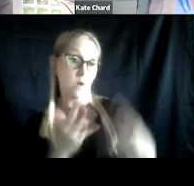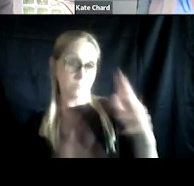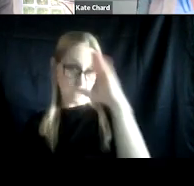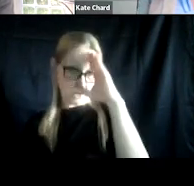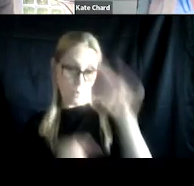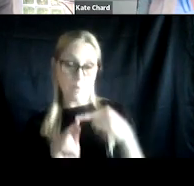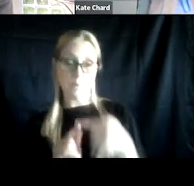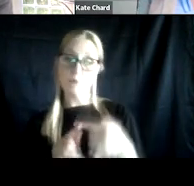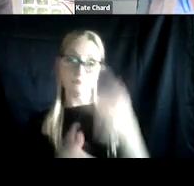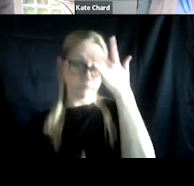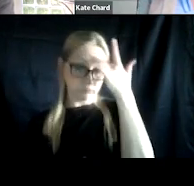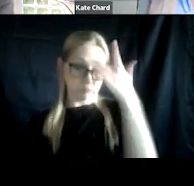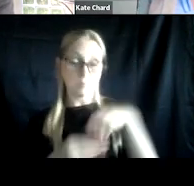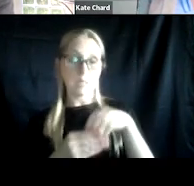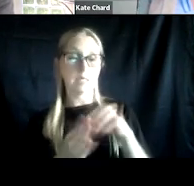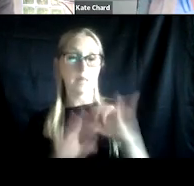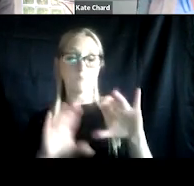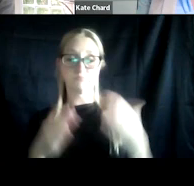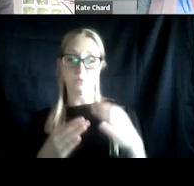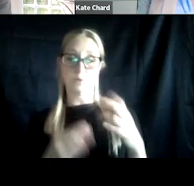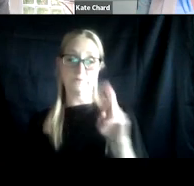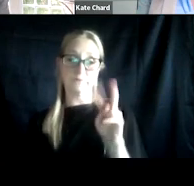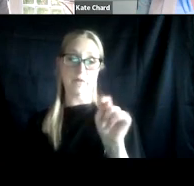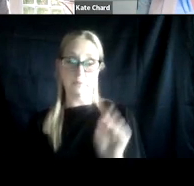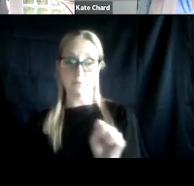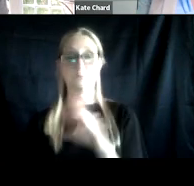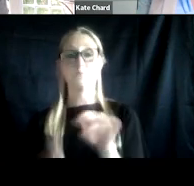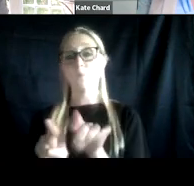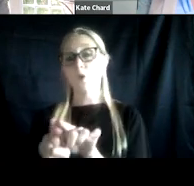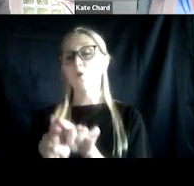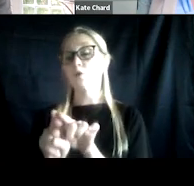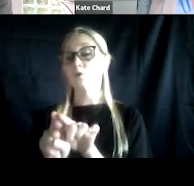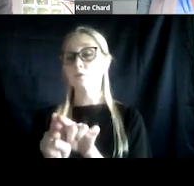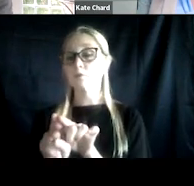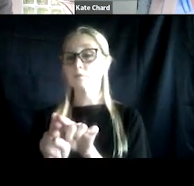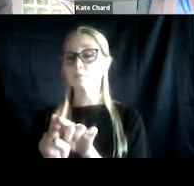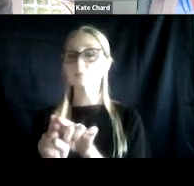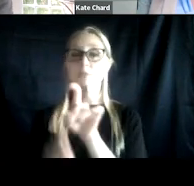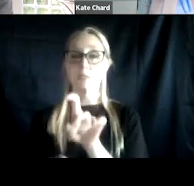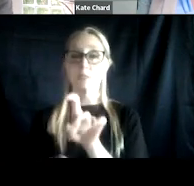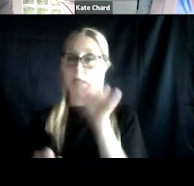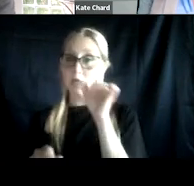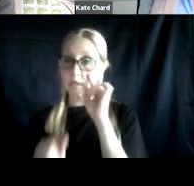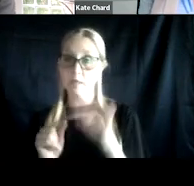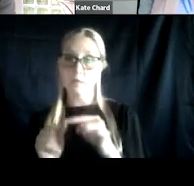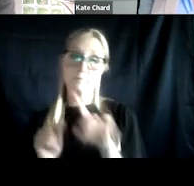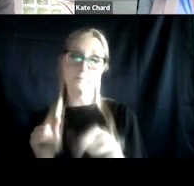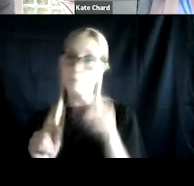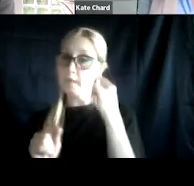in this population of veterans, some other important risk factors to consider in conjunction with these diagnoses. Then Dr. Chard is gonna talk more specifically